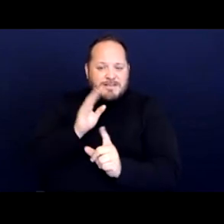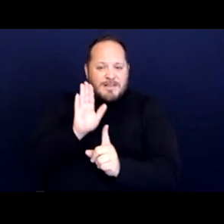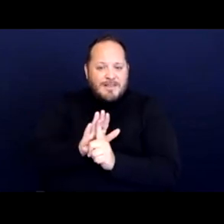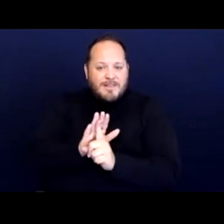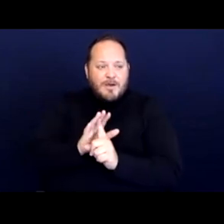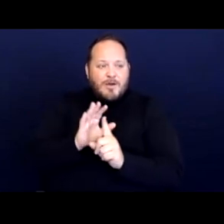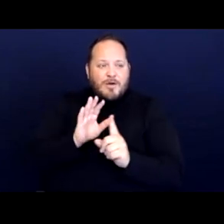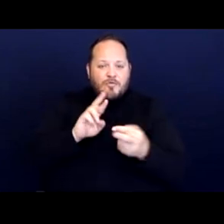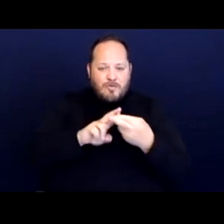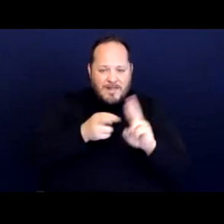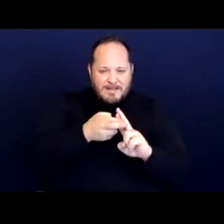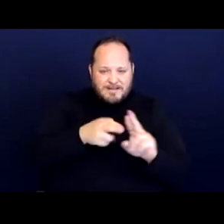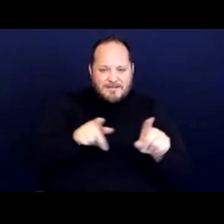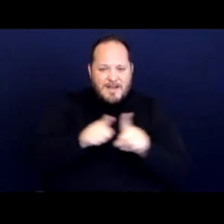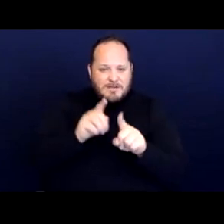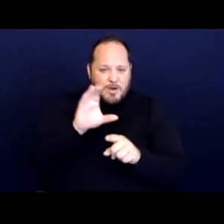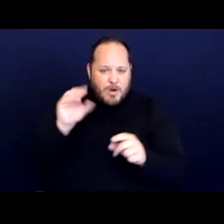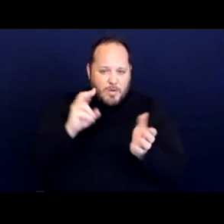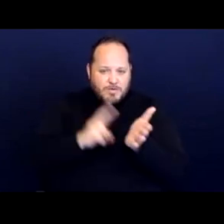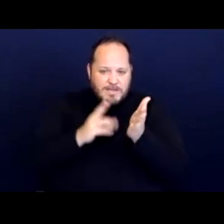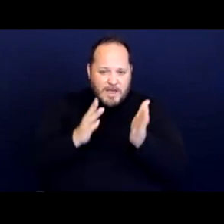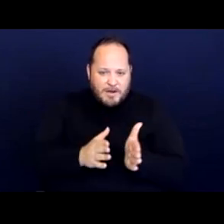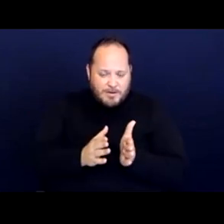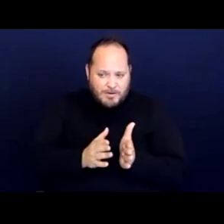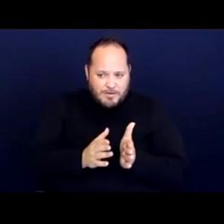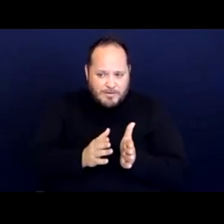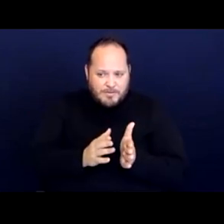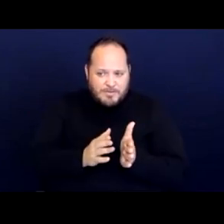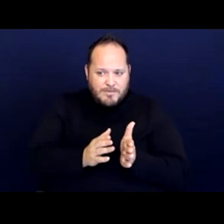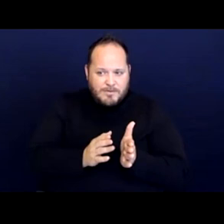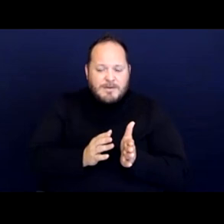as a co-signer and we can get the spelling for you.